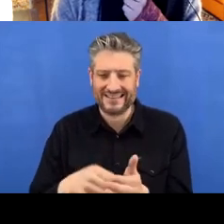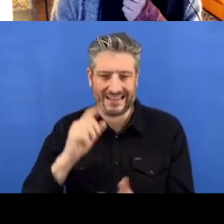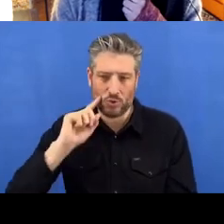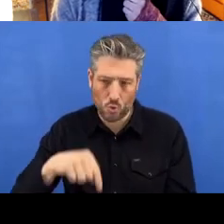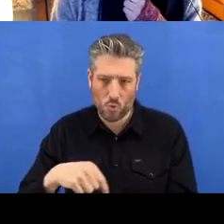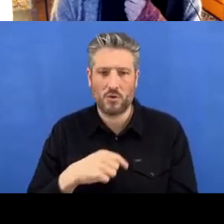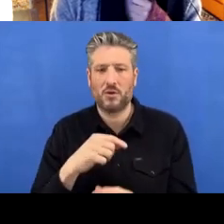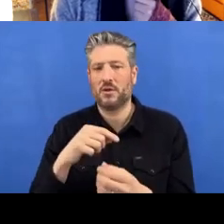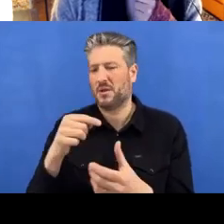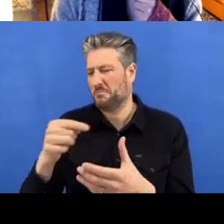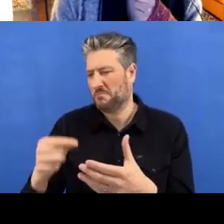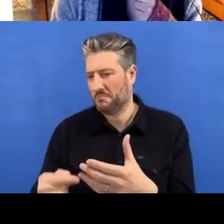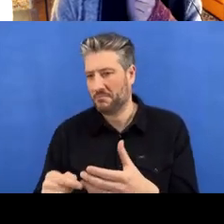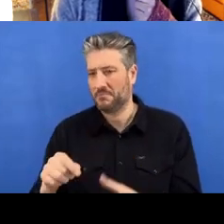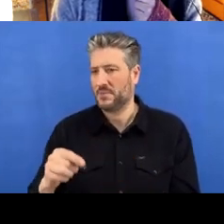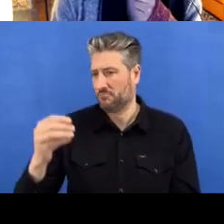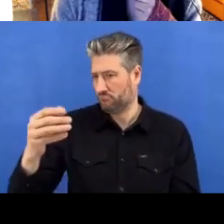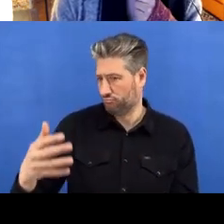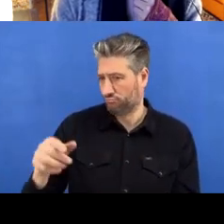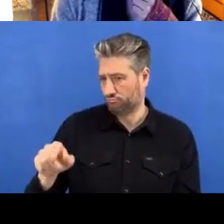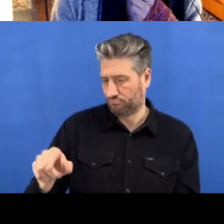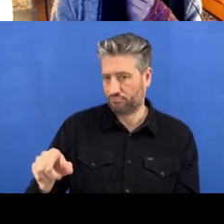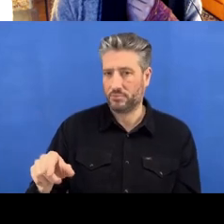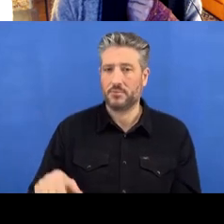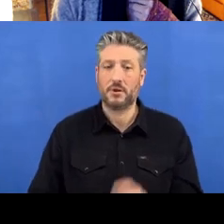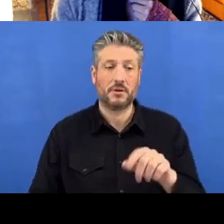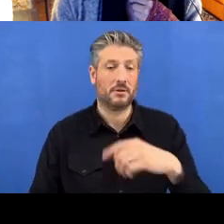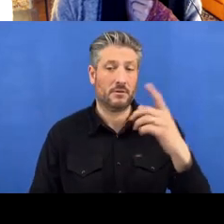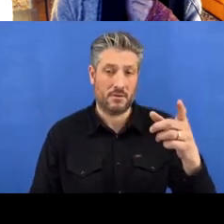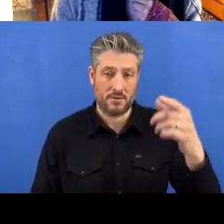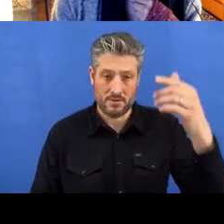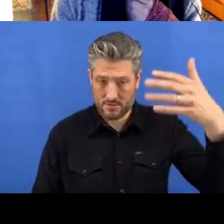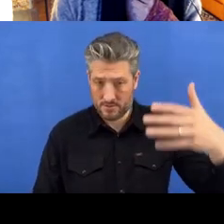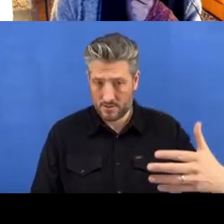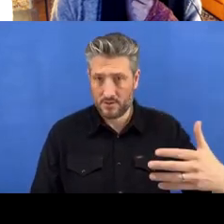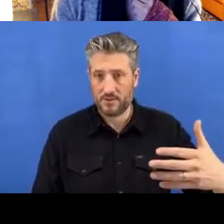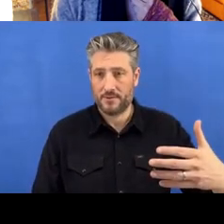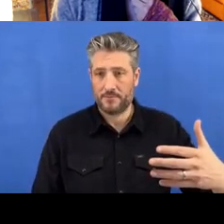Yeah, should we just do that as well? Let's add another script just to prove that we're doing